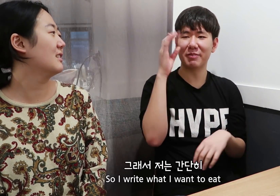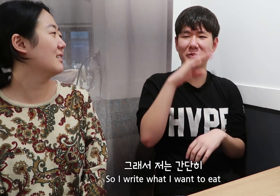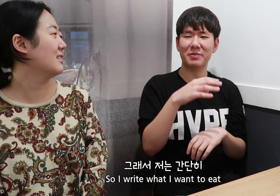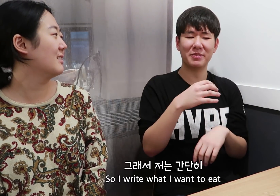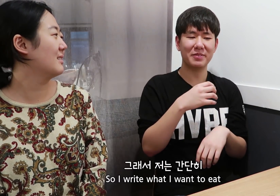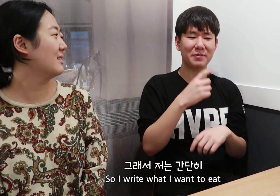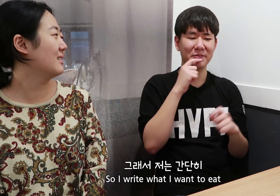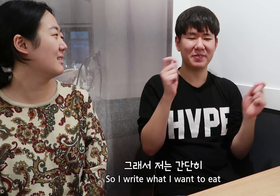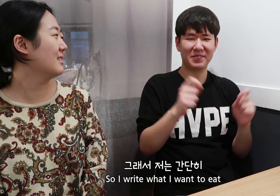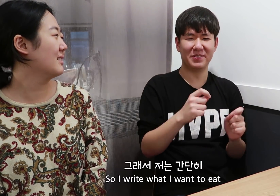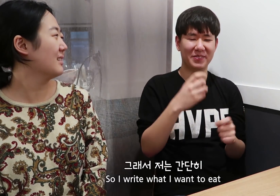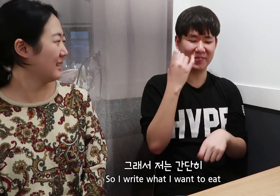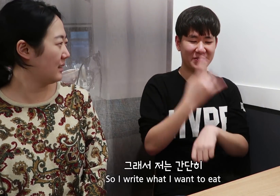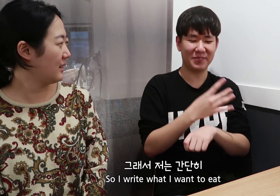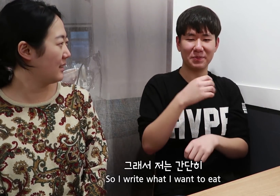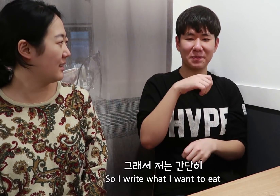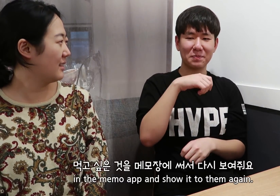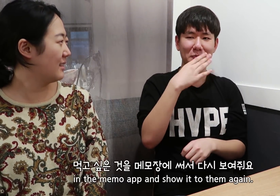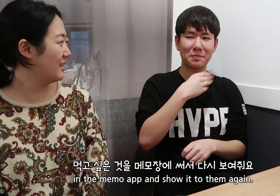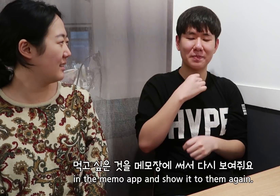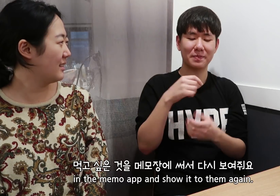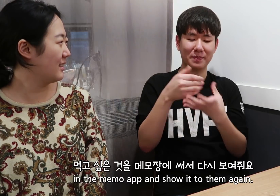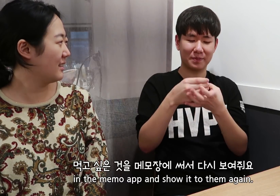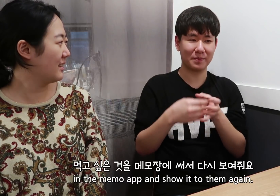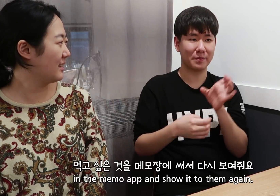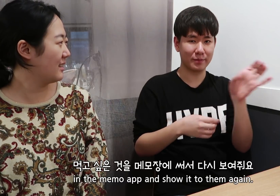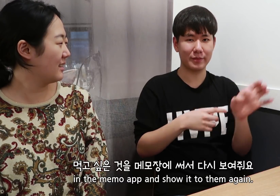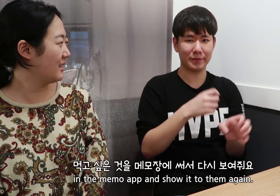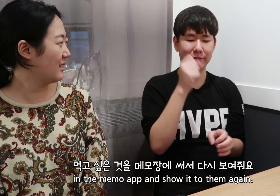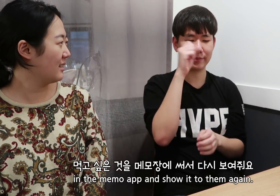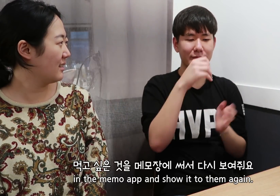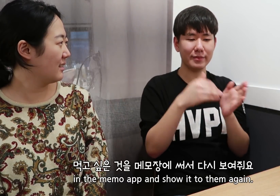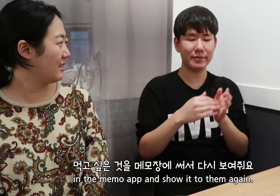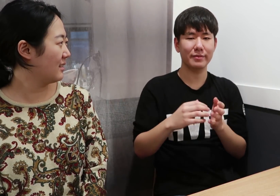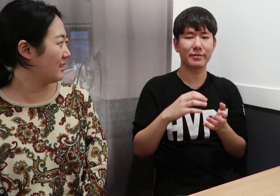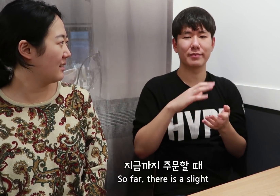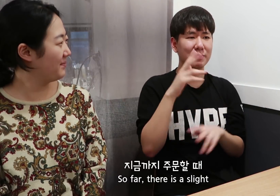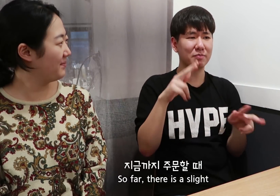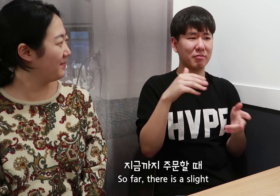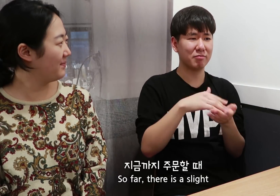So I write what I want to eat in the memo app and show it to them again.